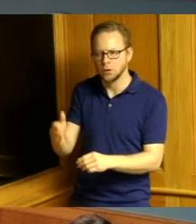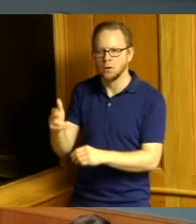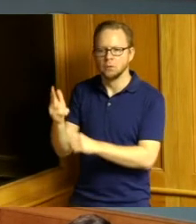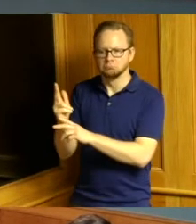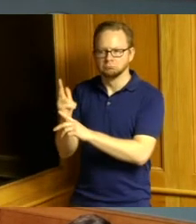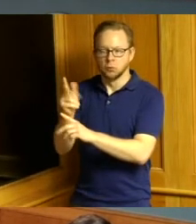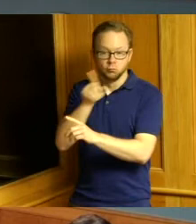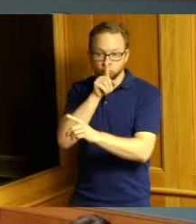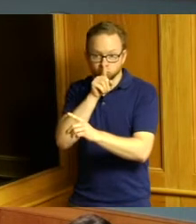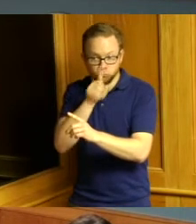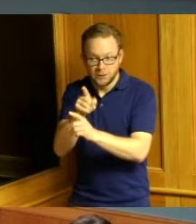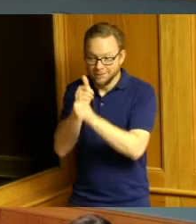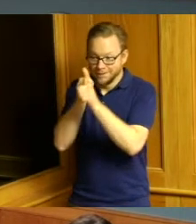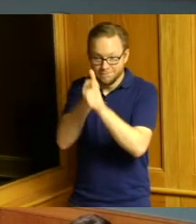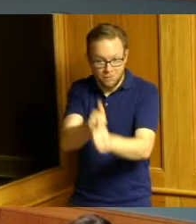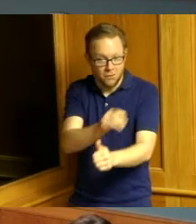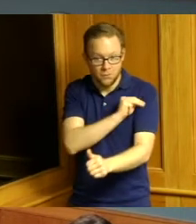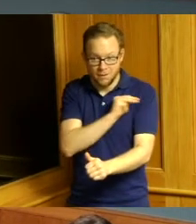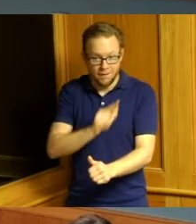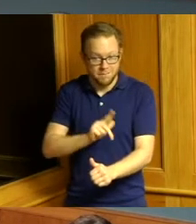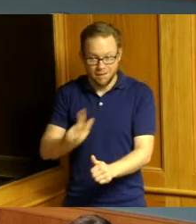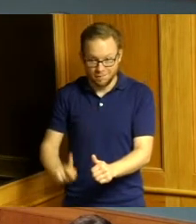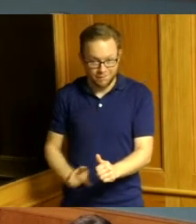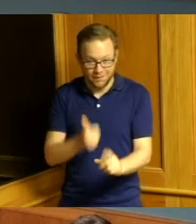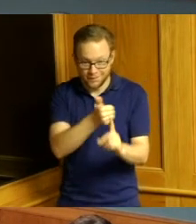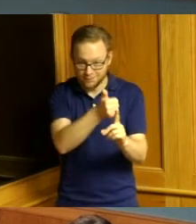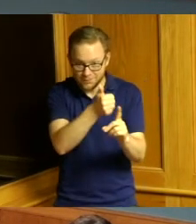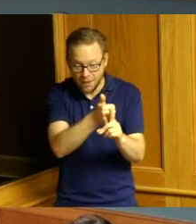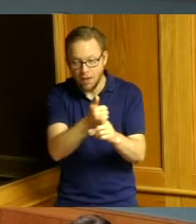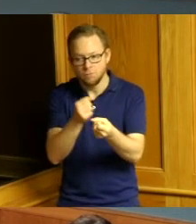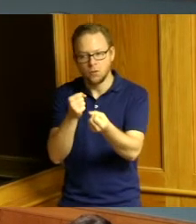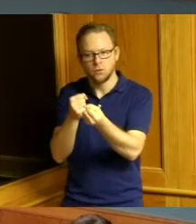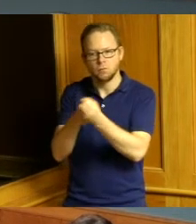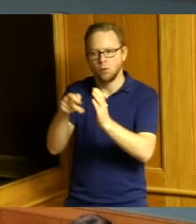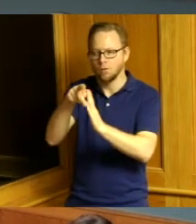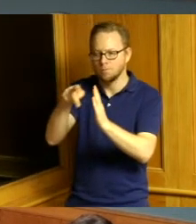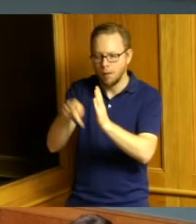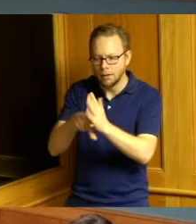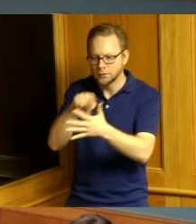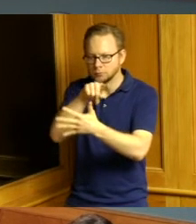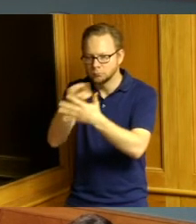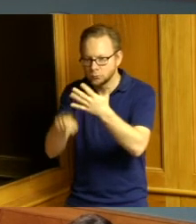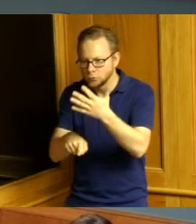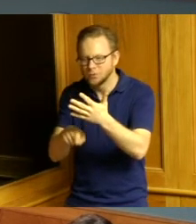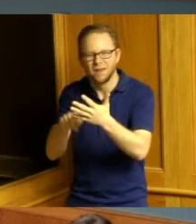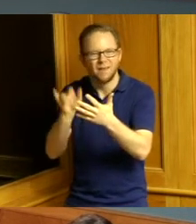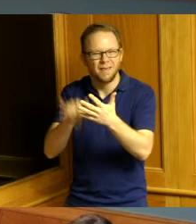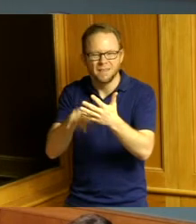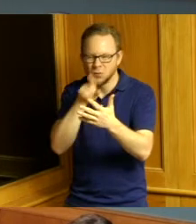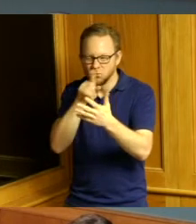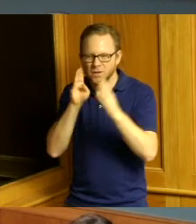of Martin Luther King by promoting policies that consider equity and the impact on